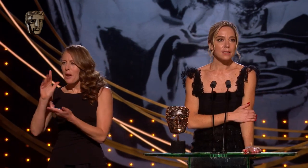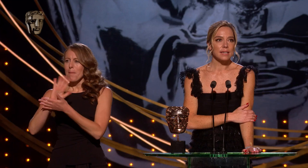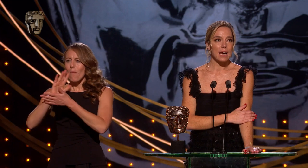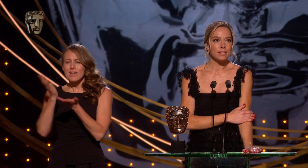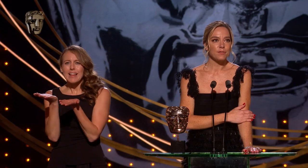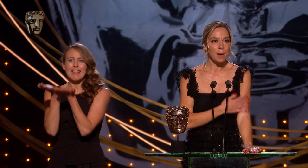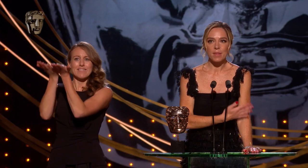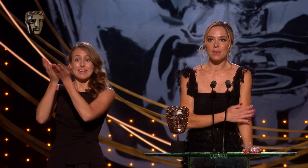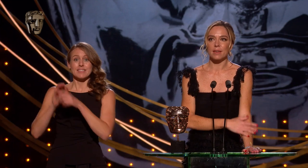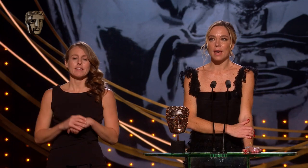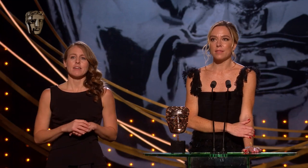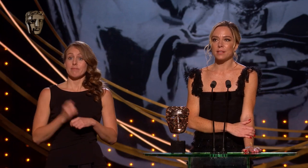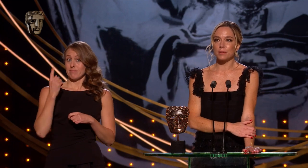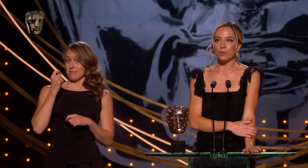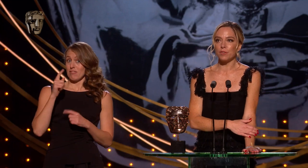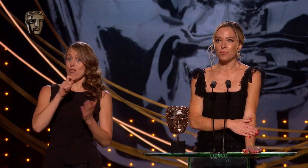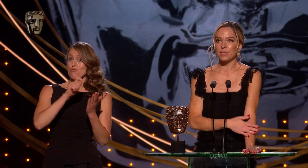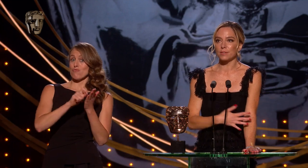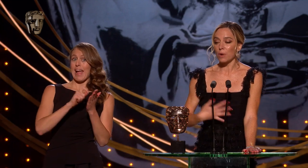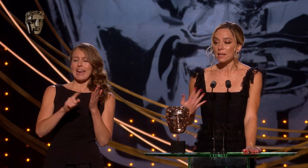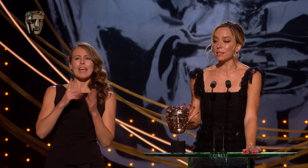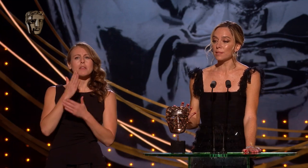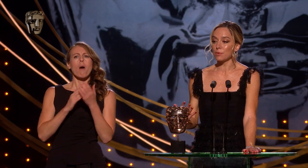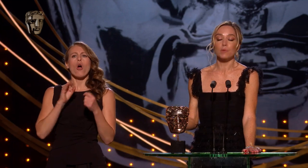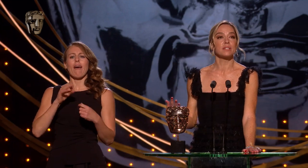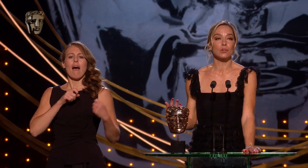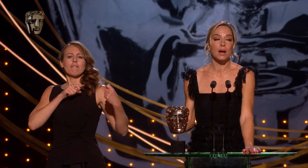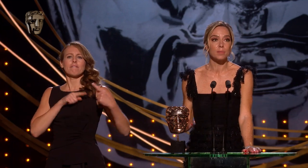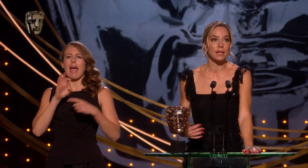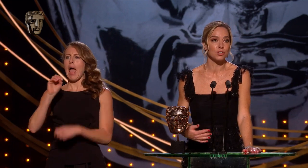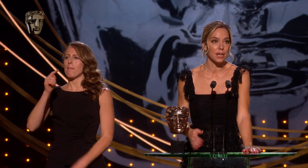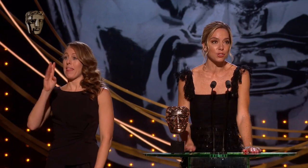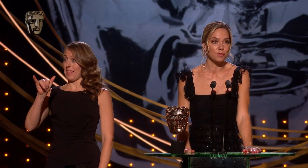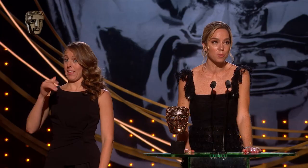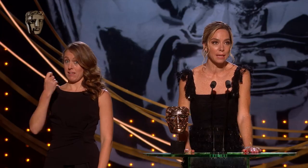an act of empathy and this movie was... writing this movie was an incredible education for me.